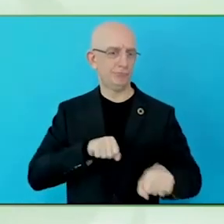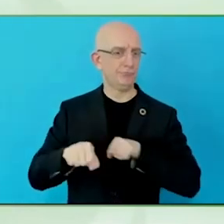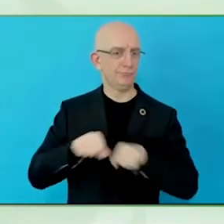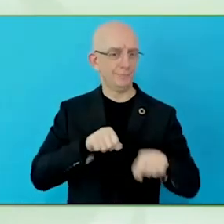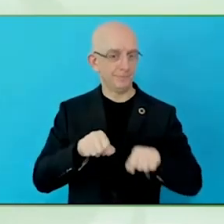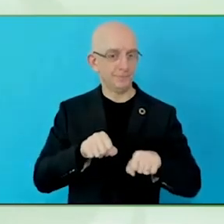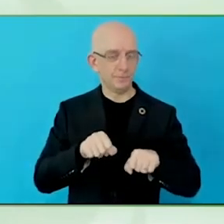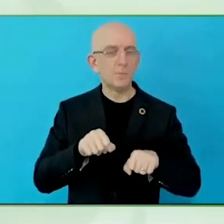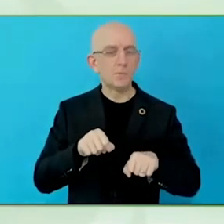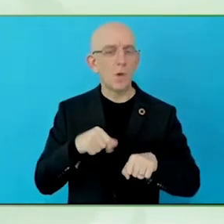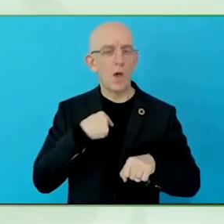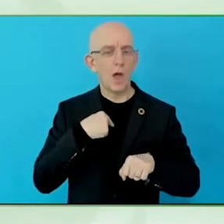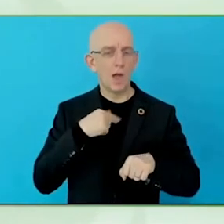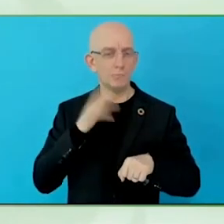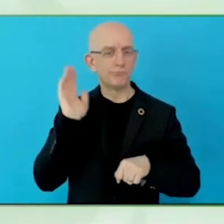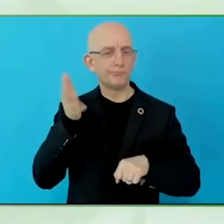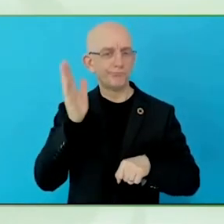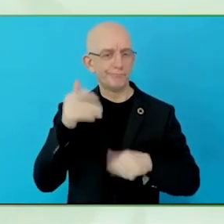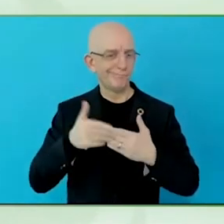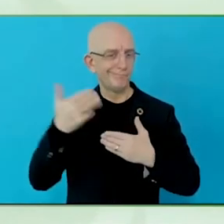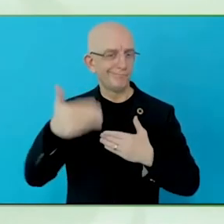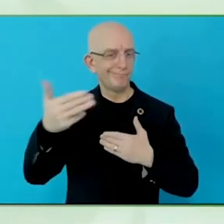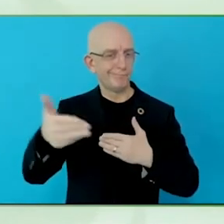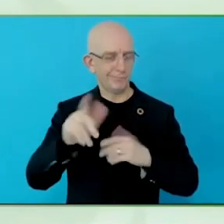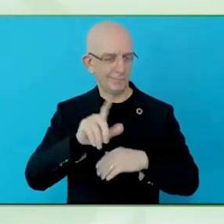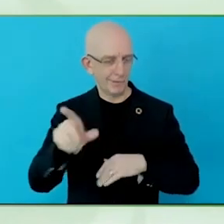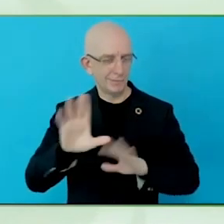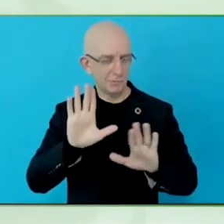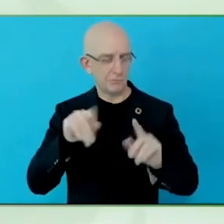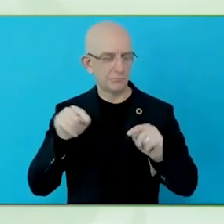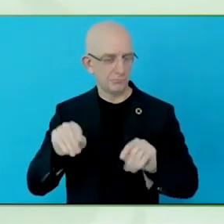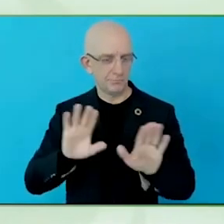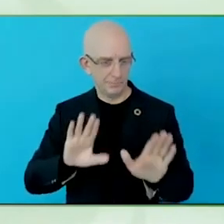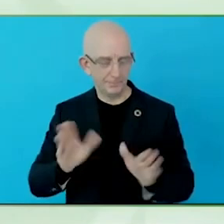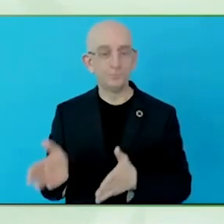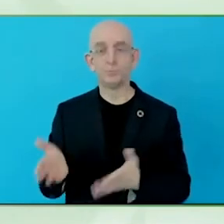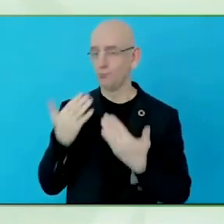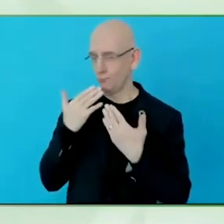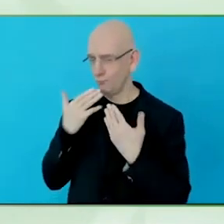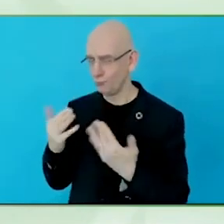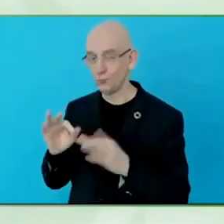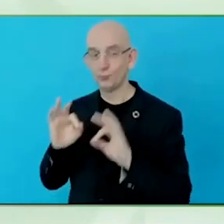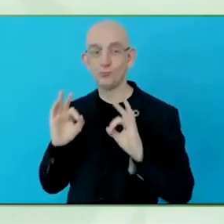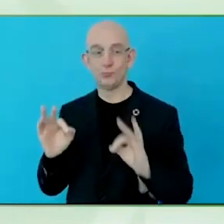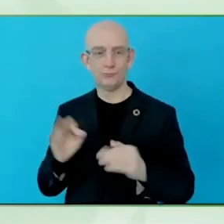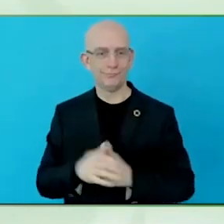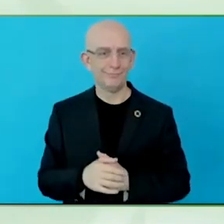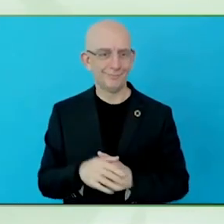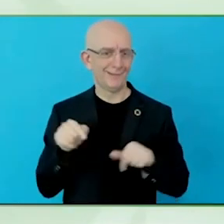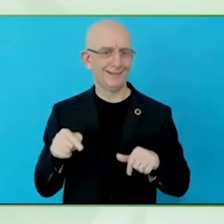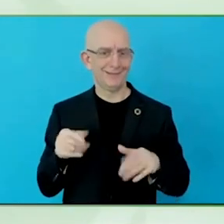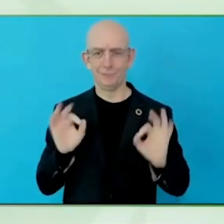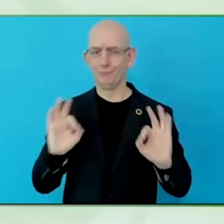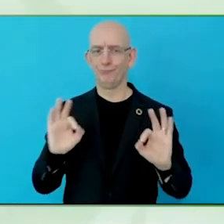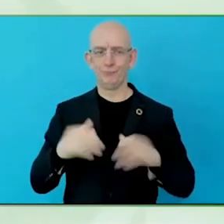I work in Italy in an assistive technology centre, so we are